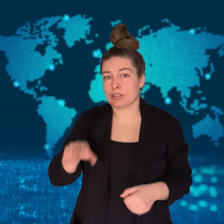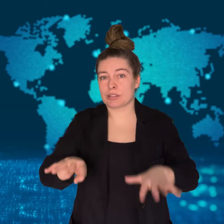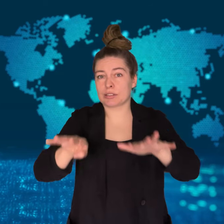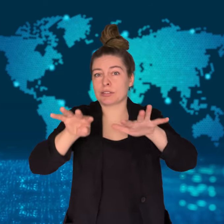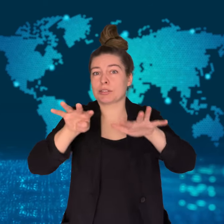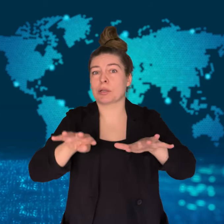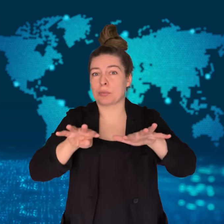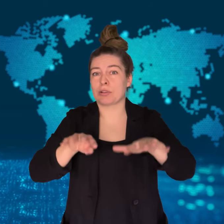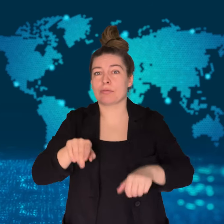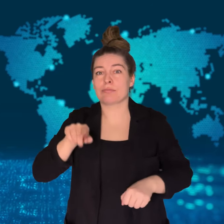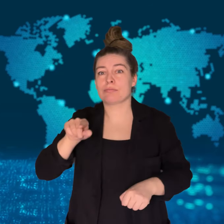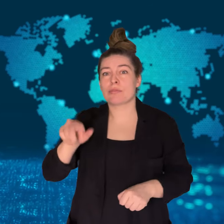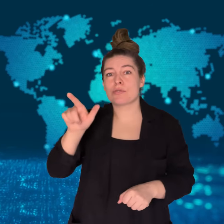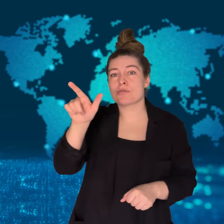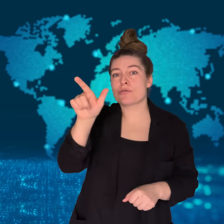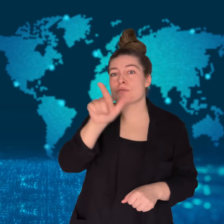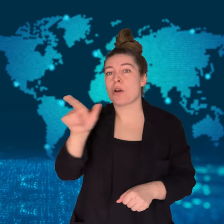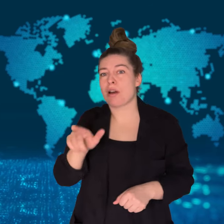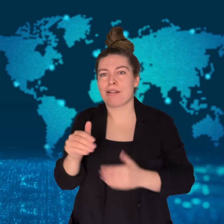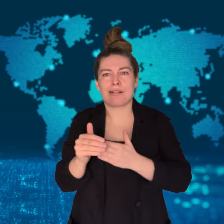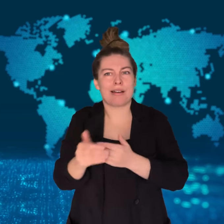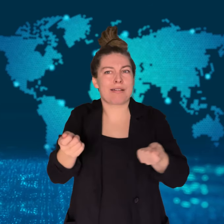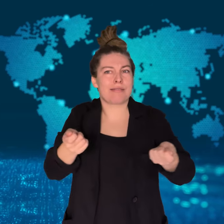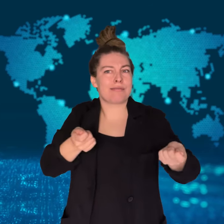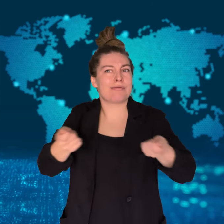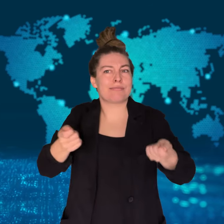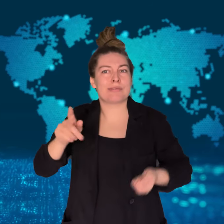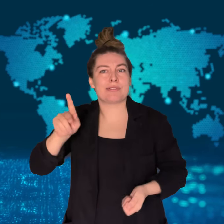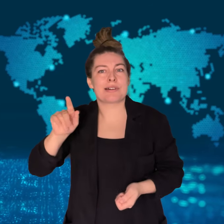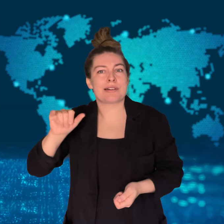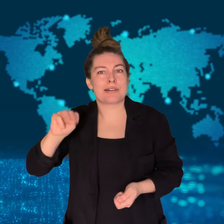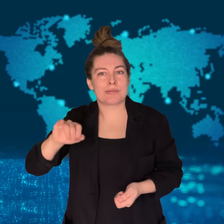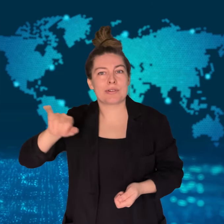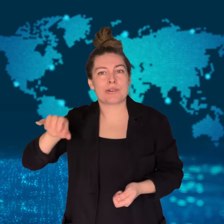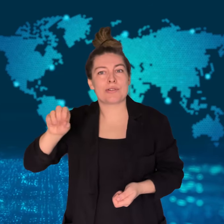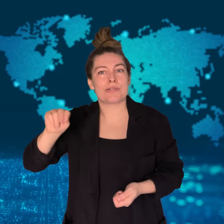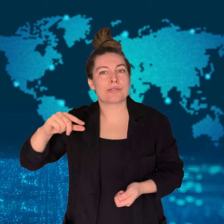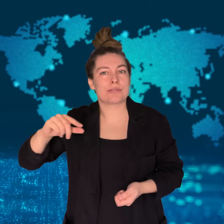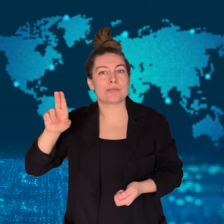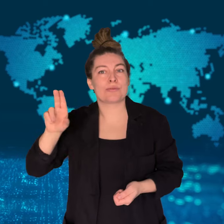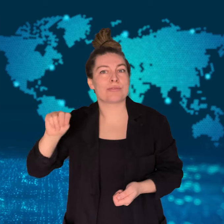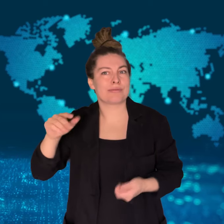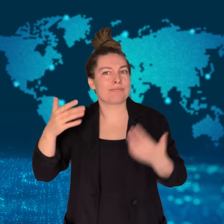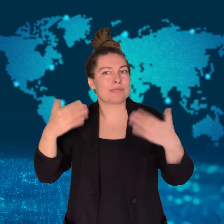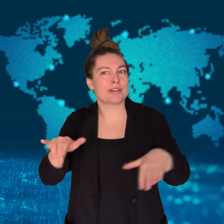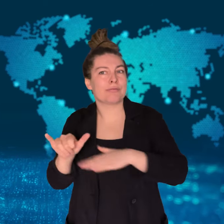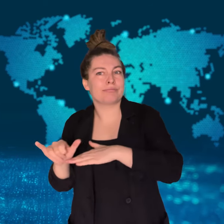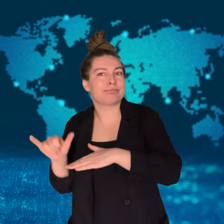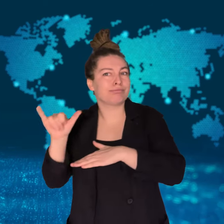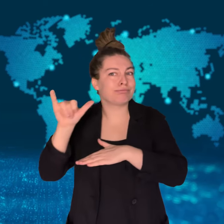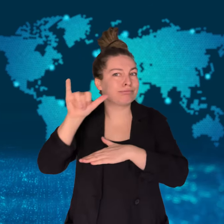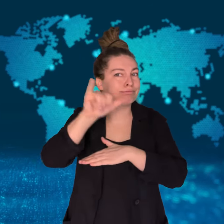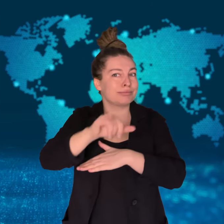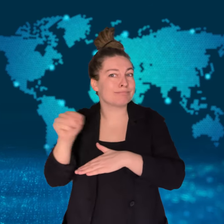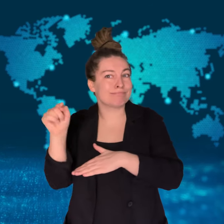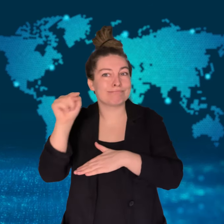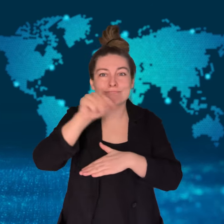In September 2023, Kim Jong Un, North Korea's leader,